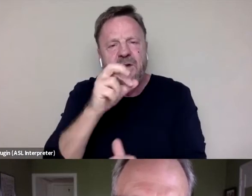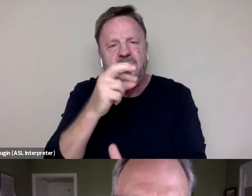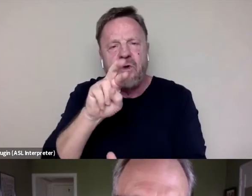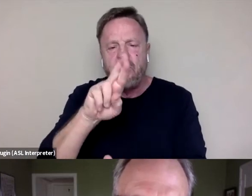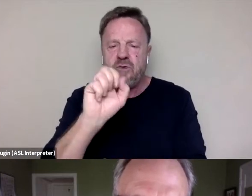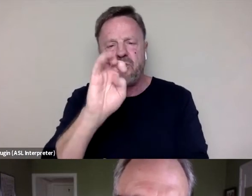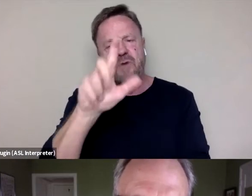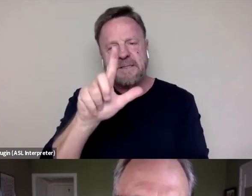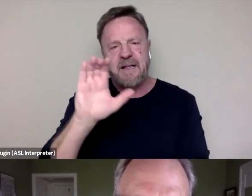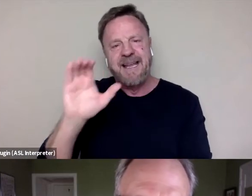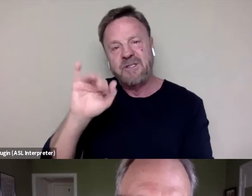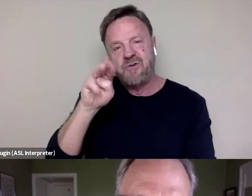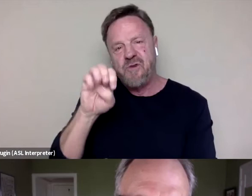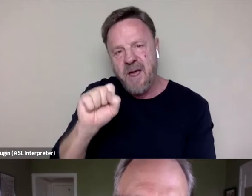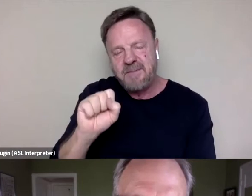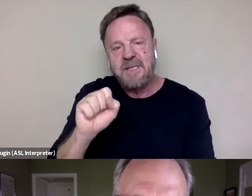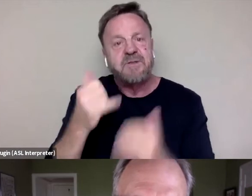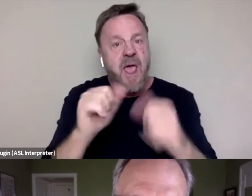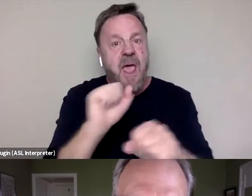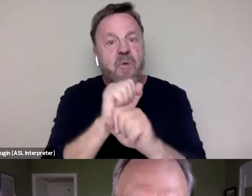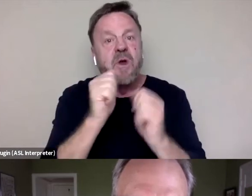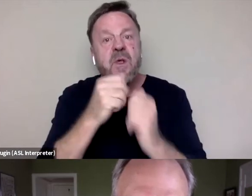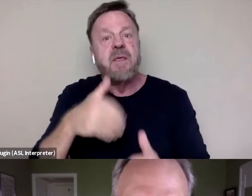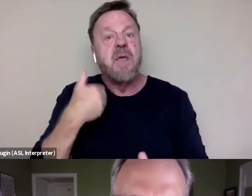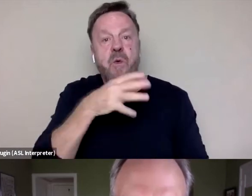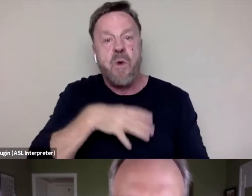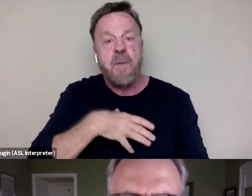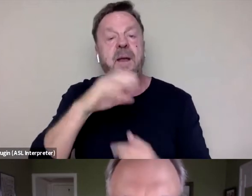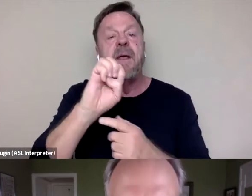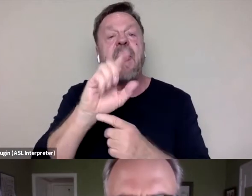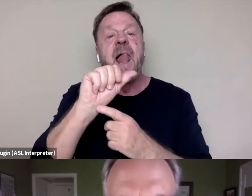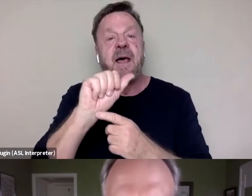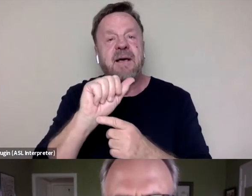And so now I'm working with a young woman, Ella, who appears at the end of the documentary.